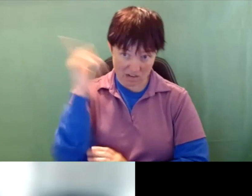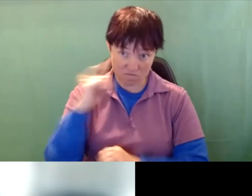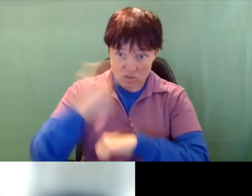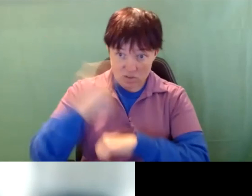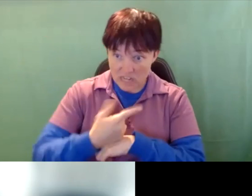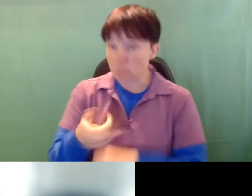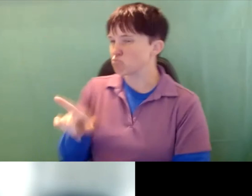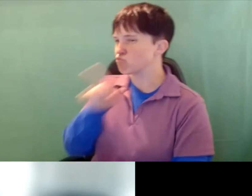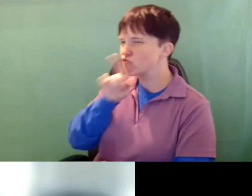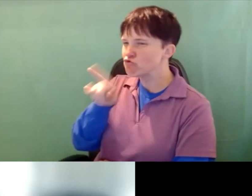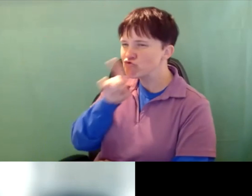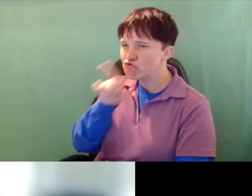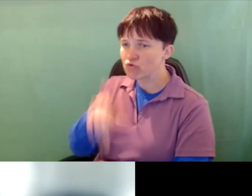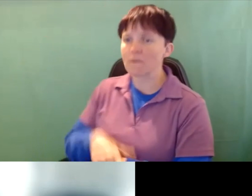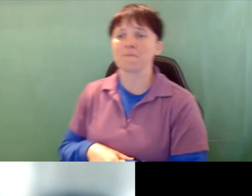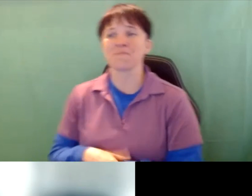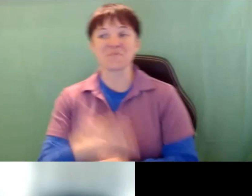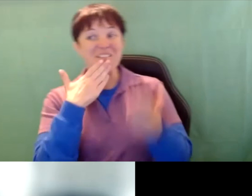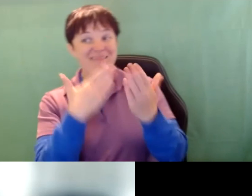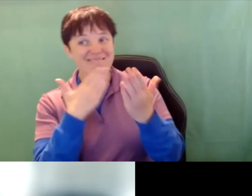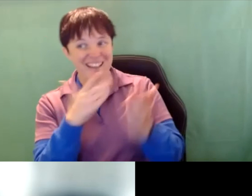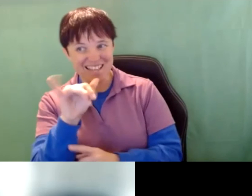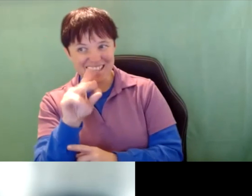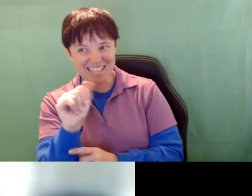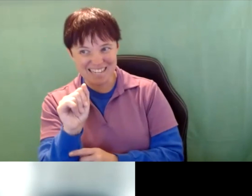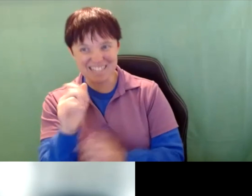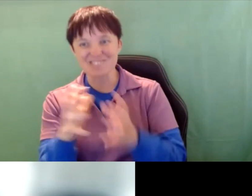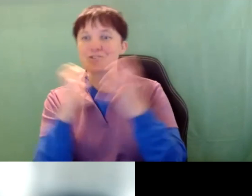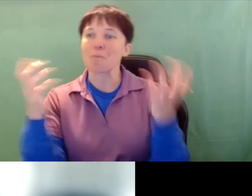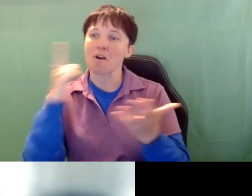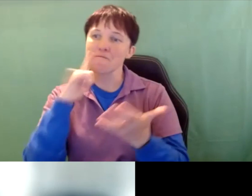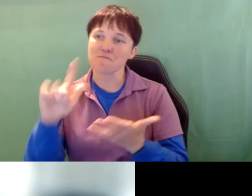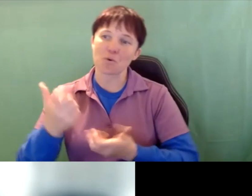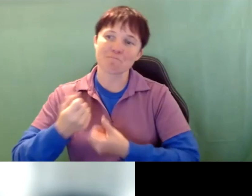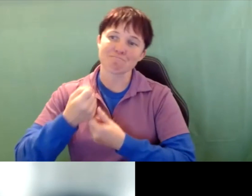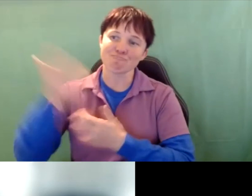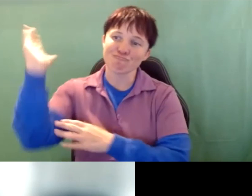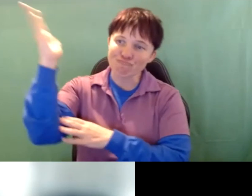Linda Alsop: Sure. Jen Gettelman: Well, thank you, Linda so much for sharing such great information about the